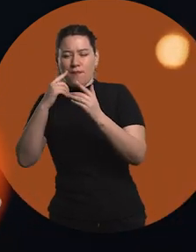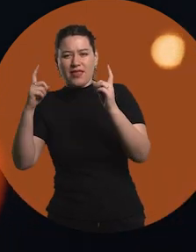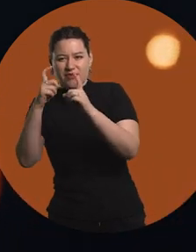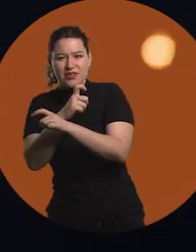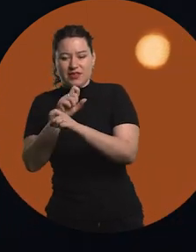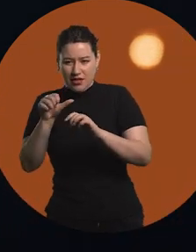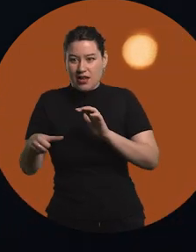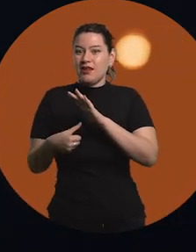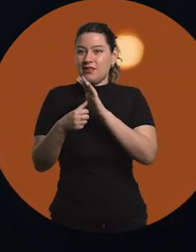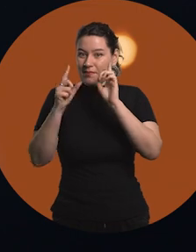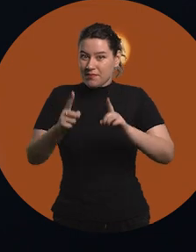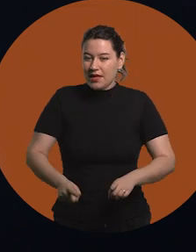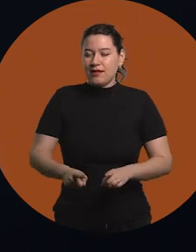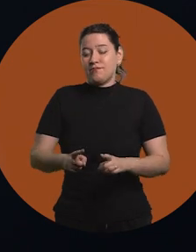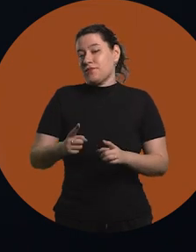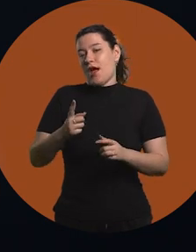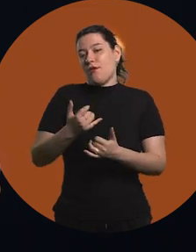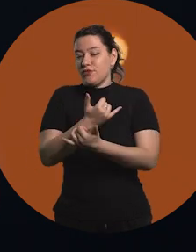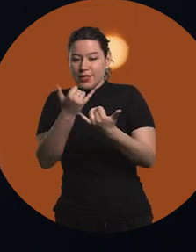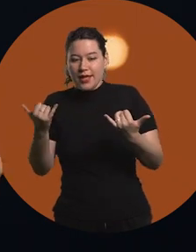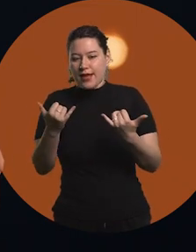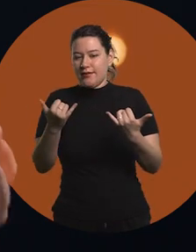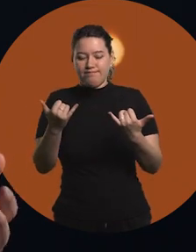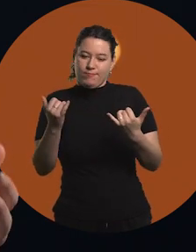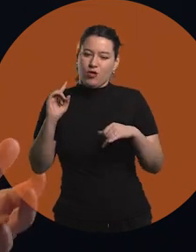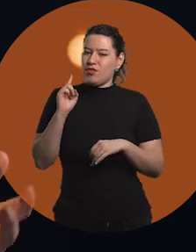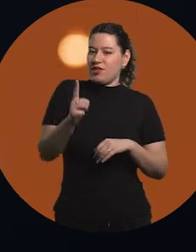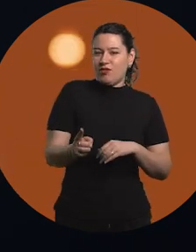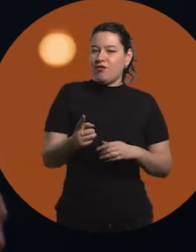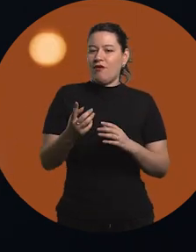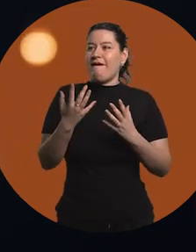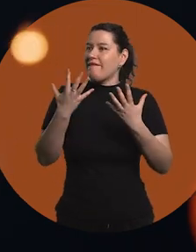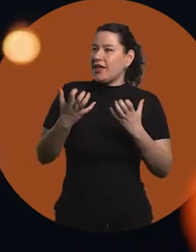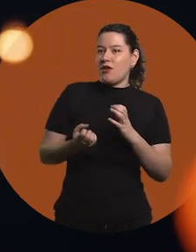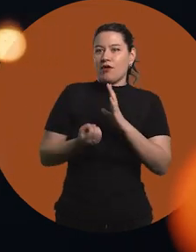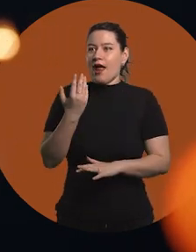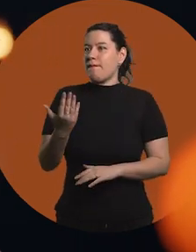Until eventually one day I decided I wanted to be an entrepreneur too.